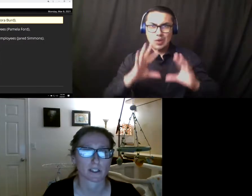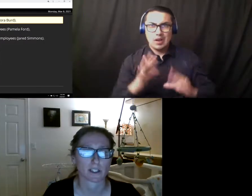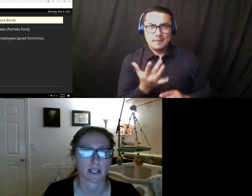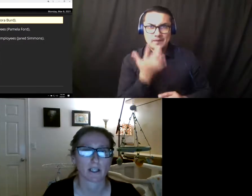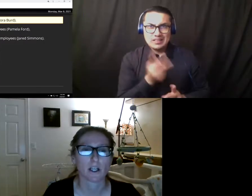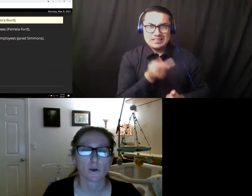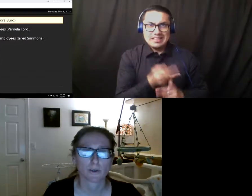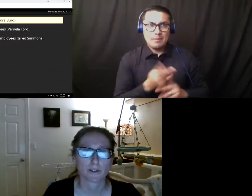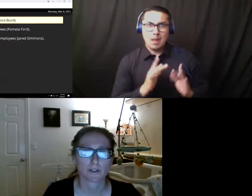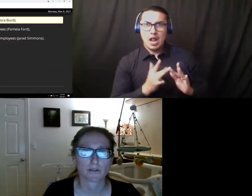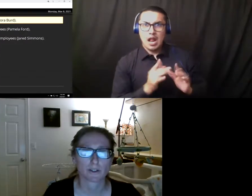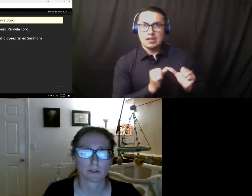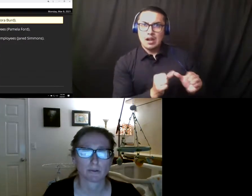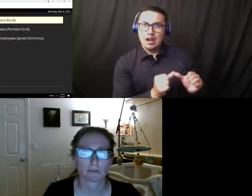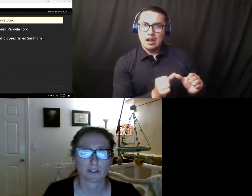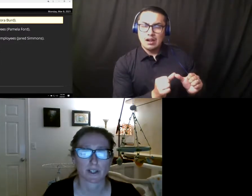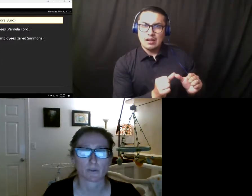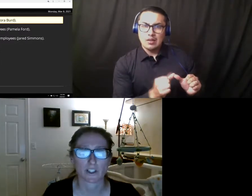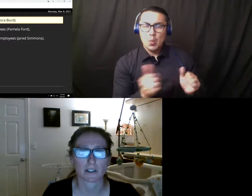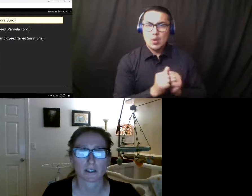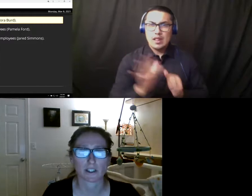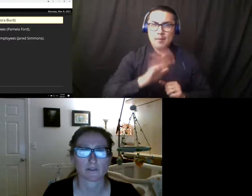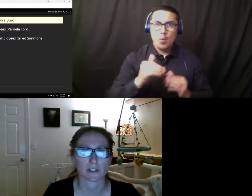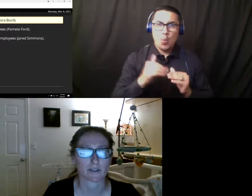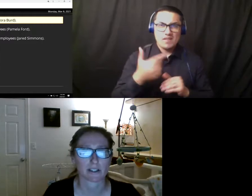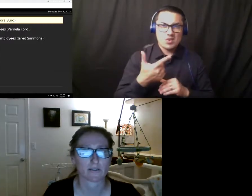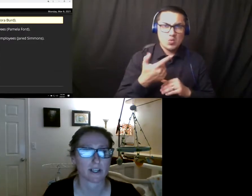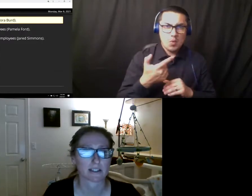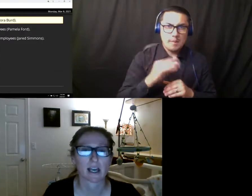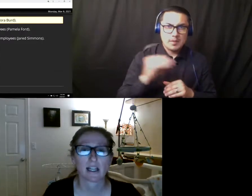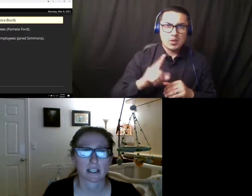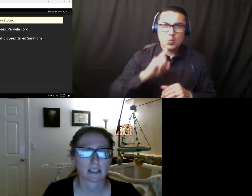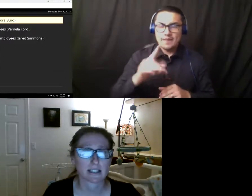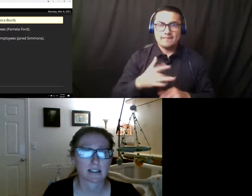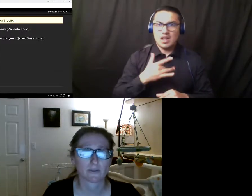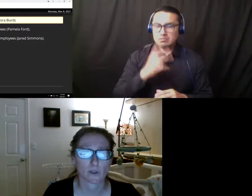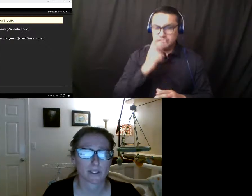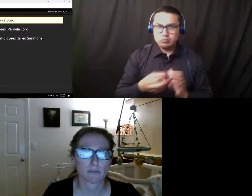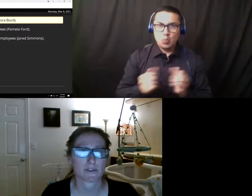online with just over 21% wishing to teach face to face, and less than 14%